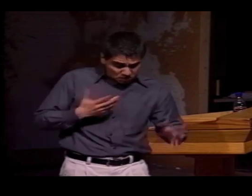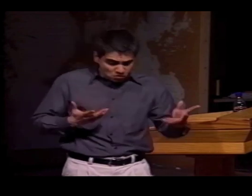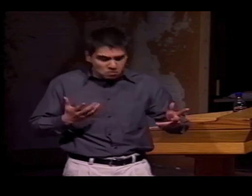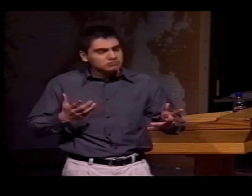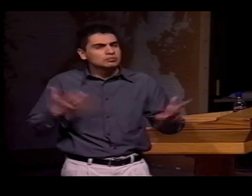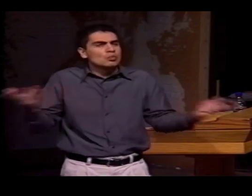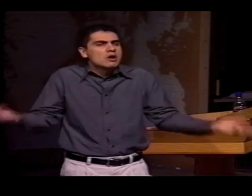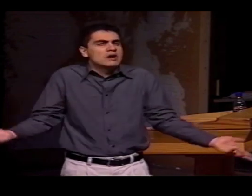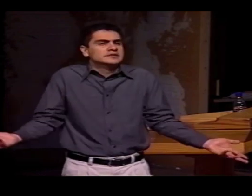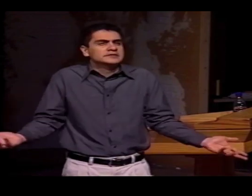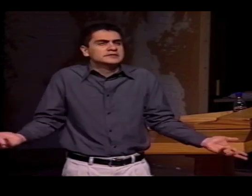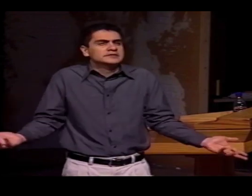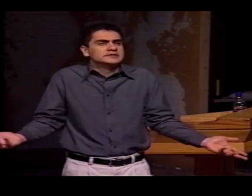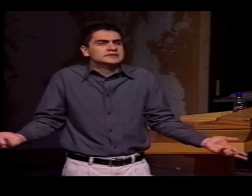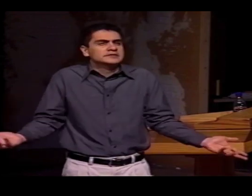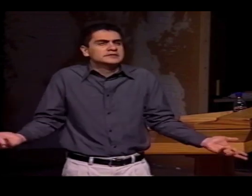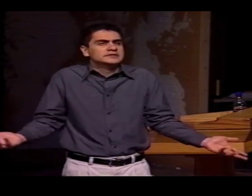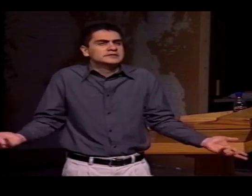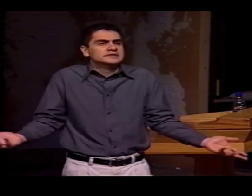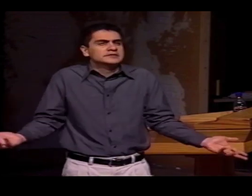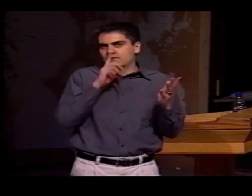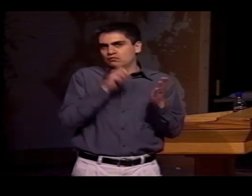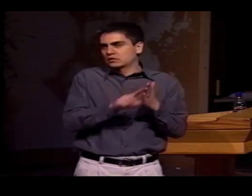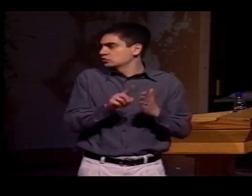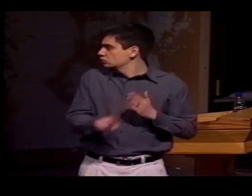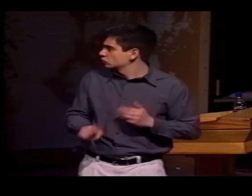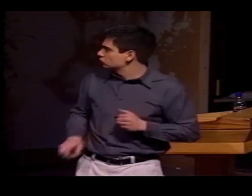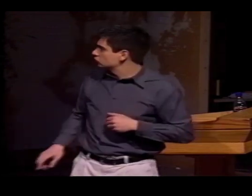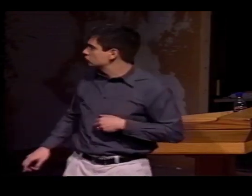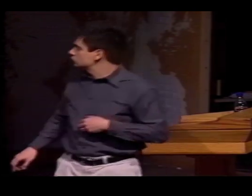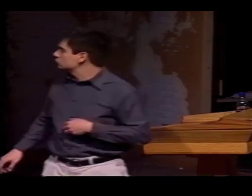QUITE A BIT TO FIND OUT WHAT IT IS ABOUT THE GESTURES